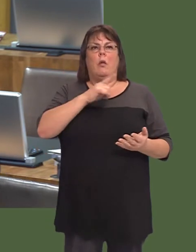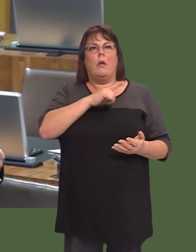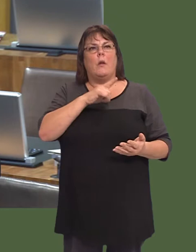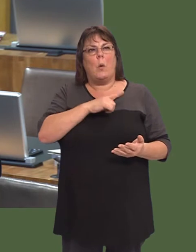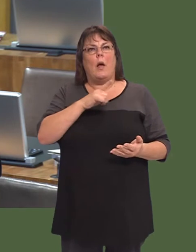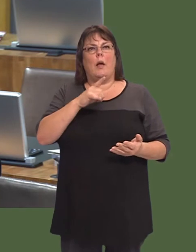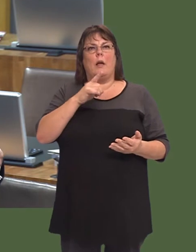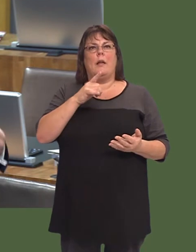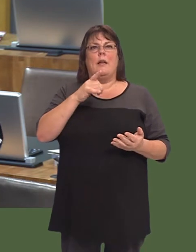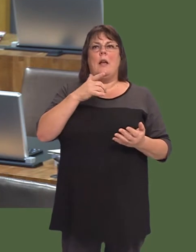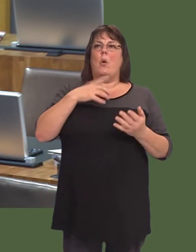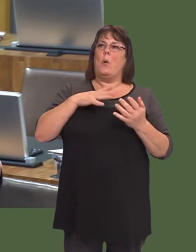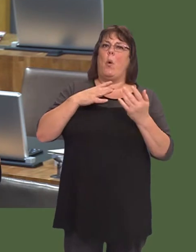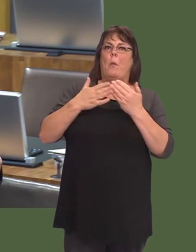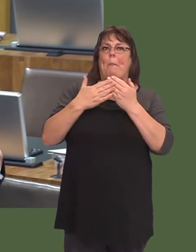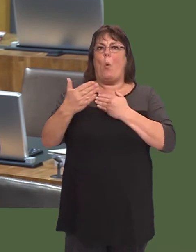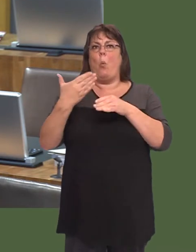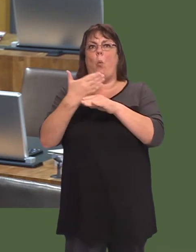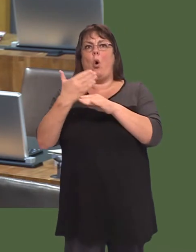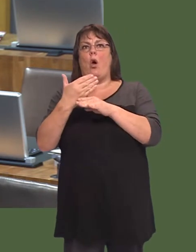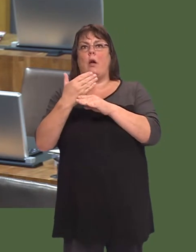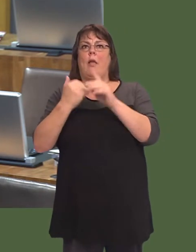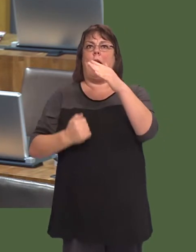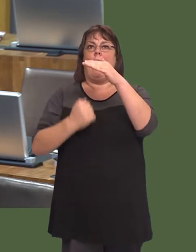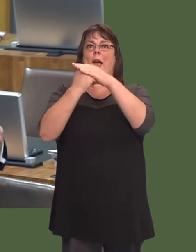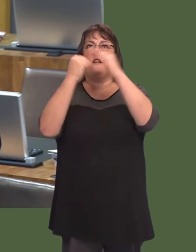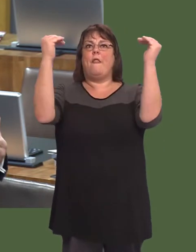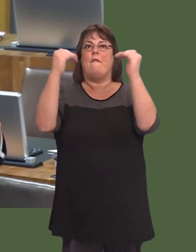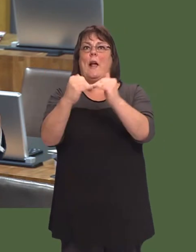into Ebbw Vale, into the Heads of the Valleys, is to make sure that the right premises are